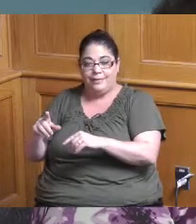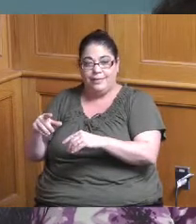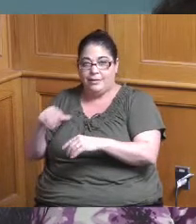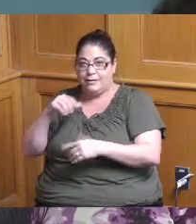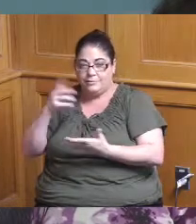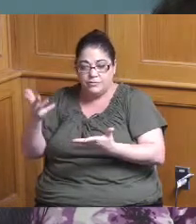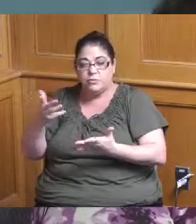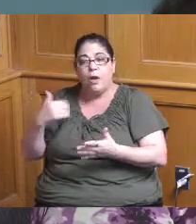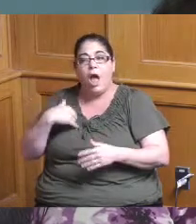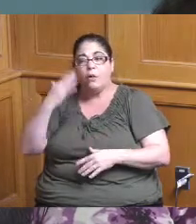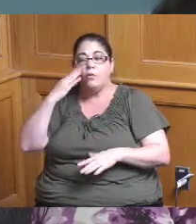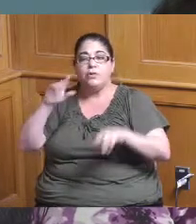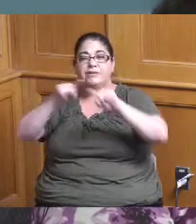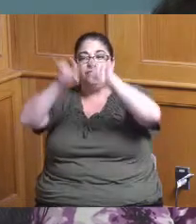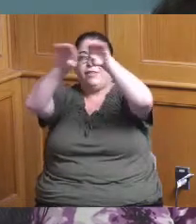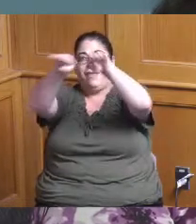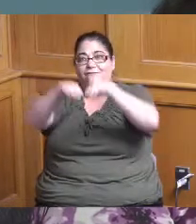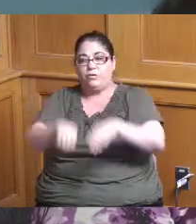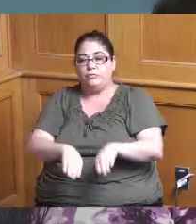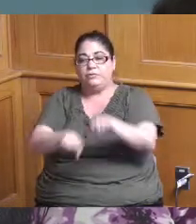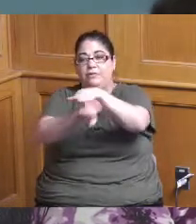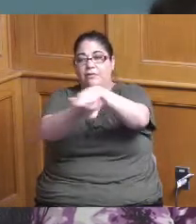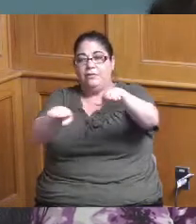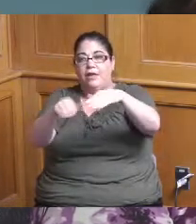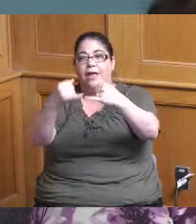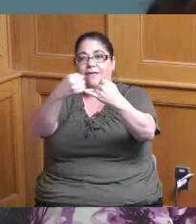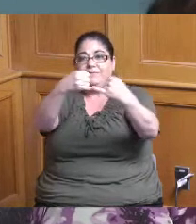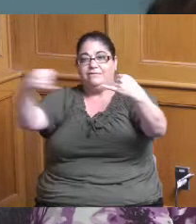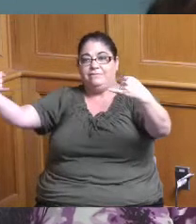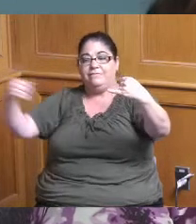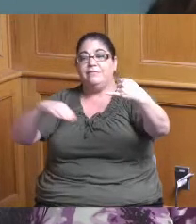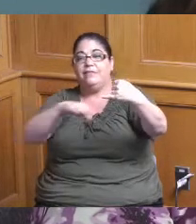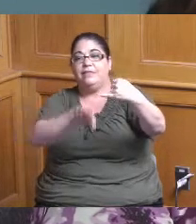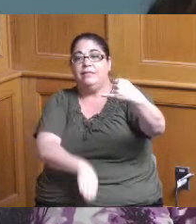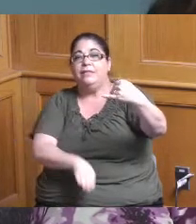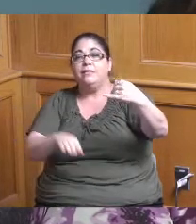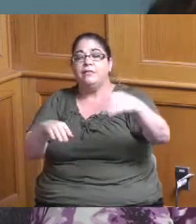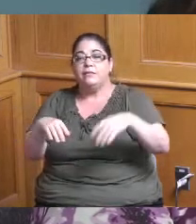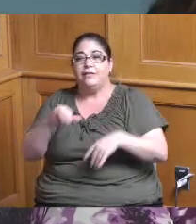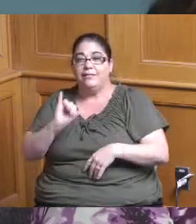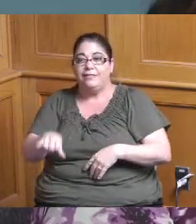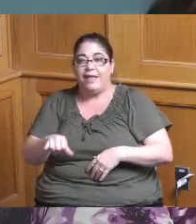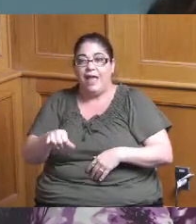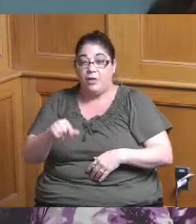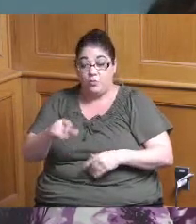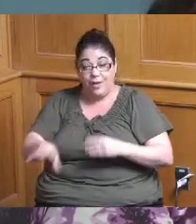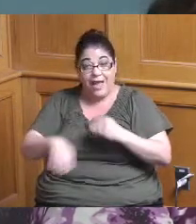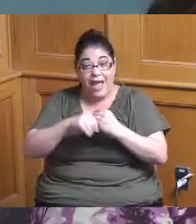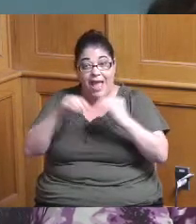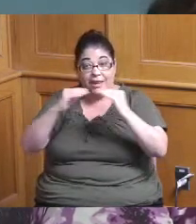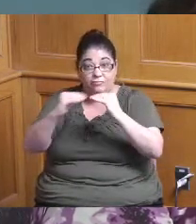mentally and understand it on paper are you adding an executive level position